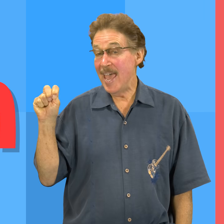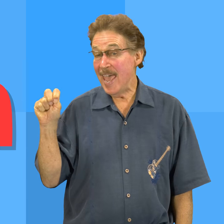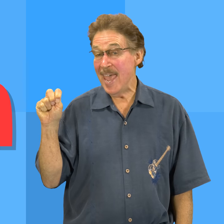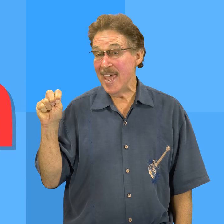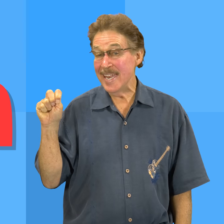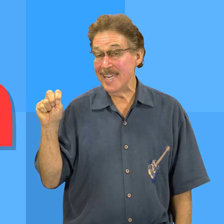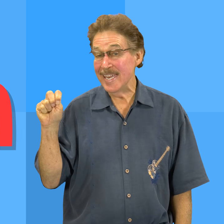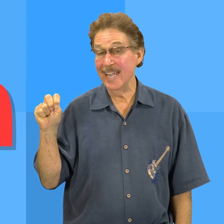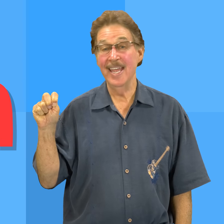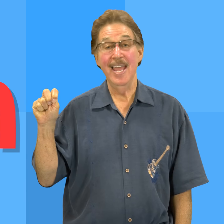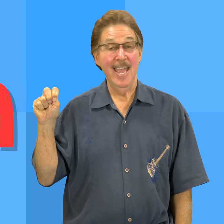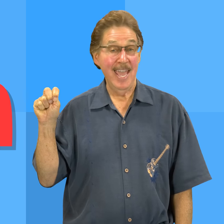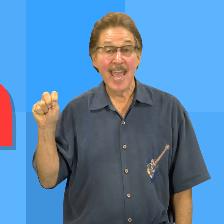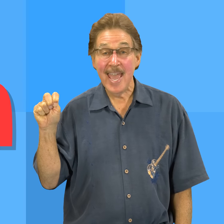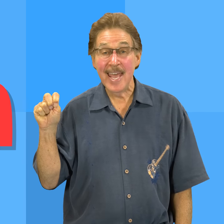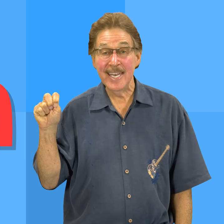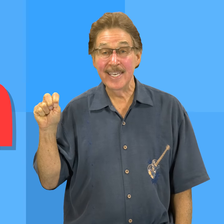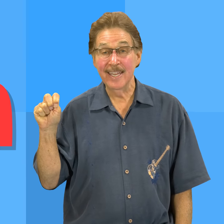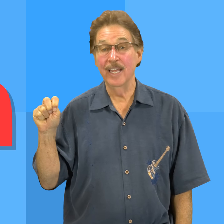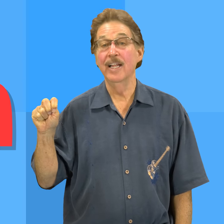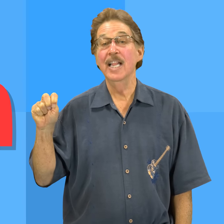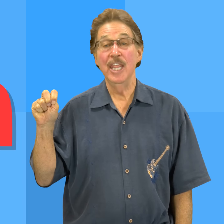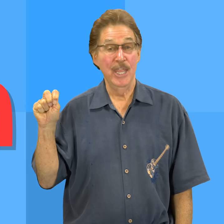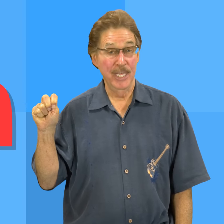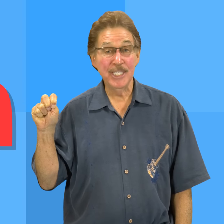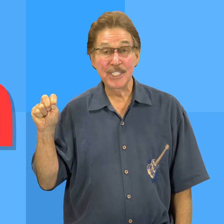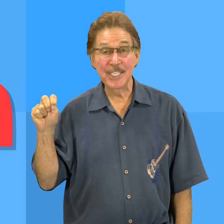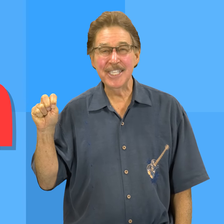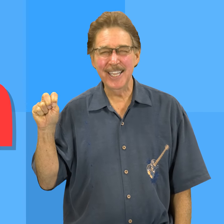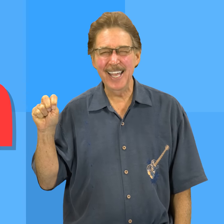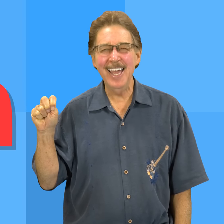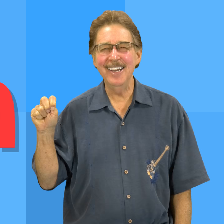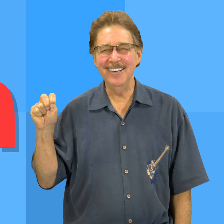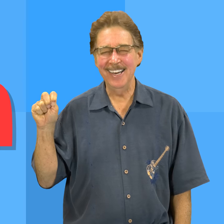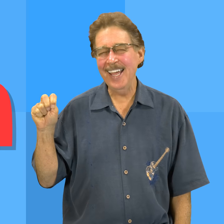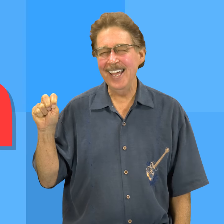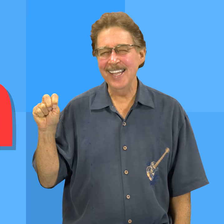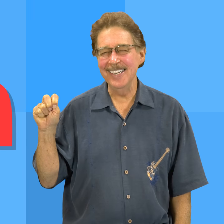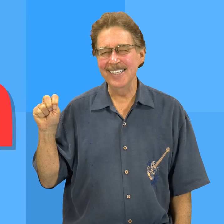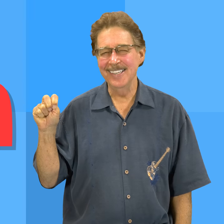N, n, this is the letter n